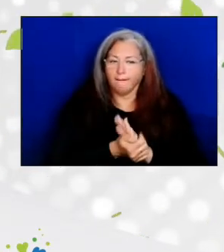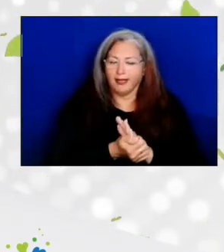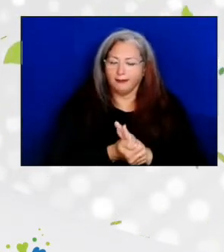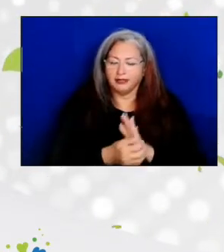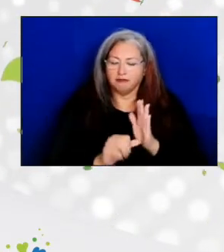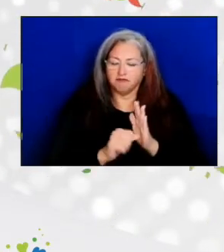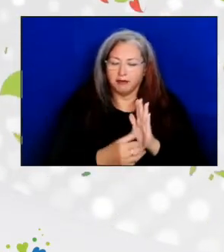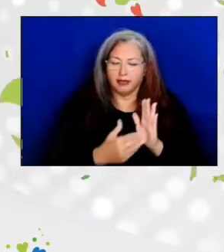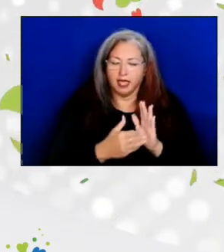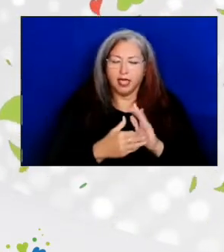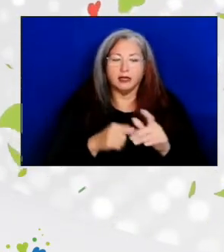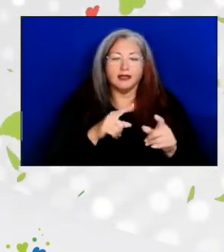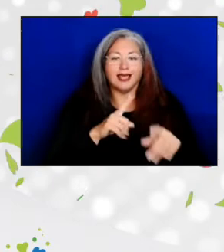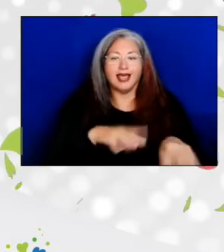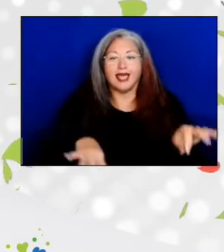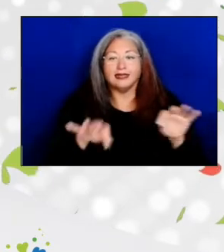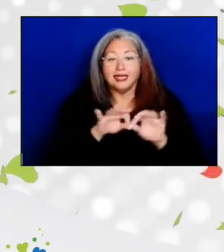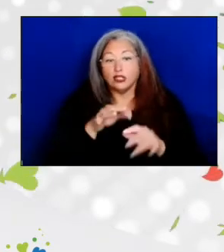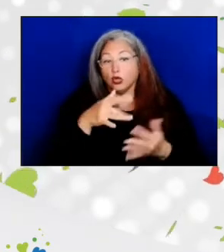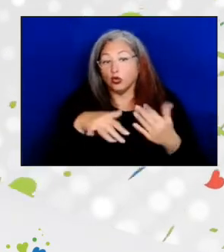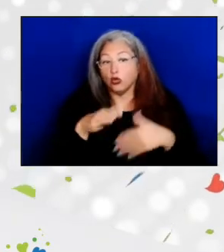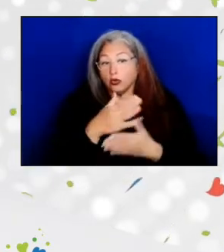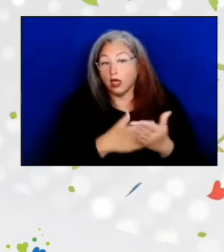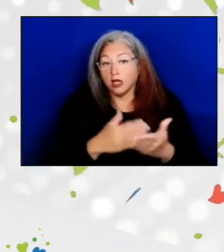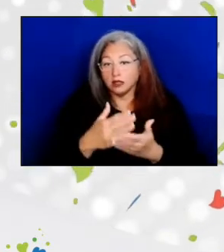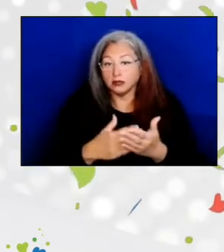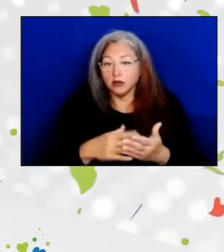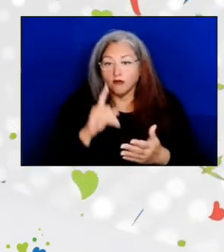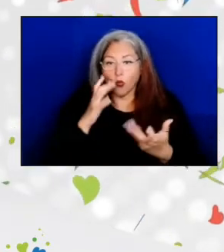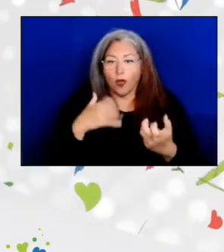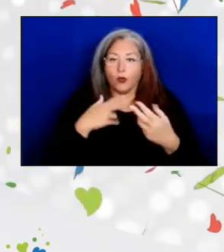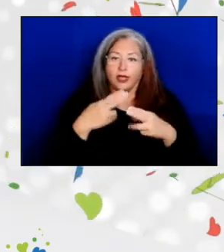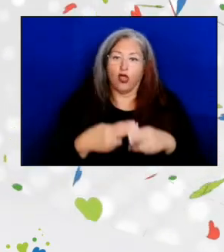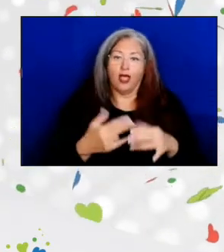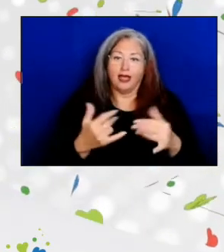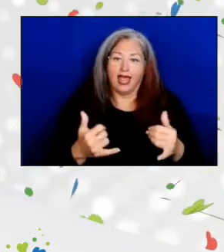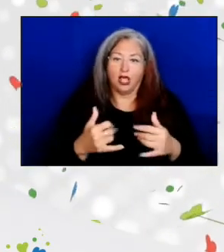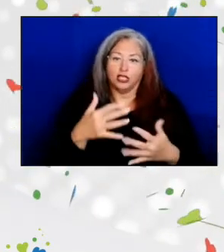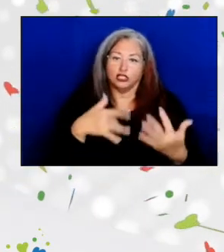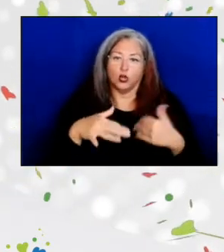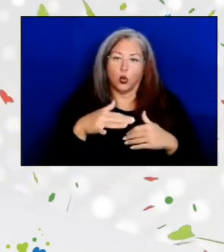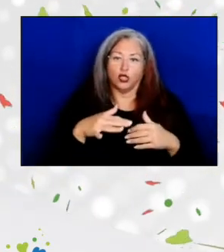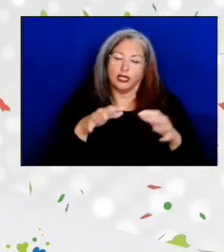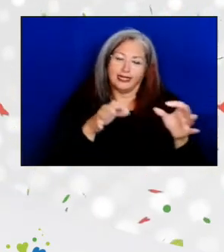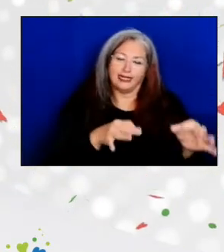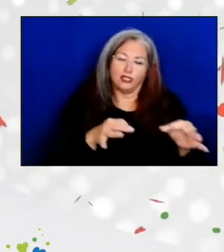the essential social aspects of what we now call the social determinants of health,